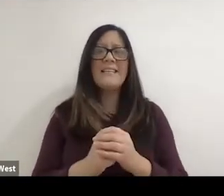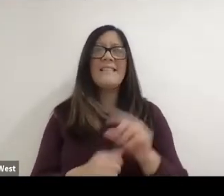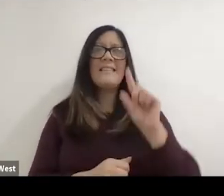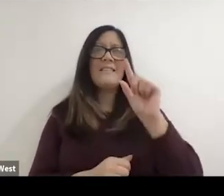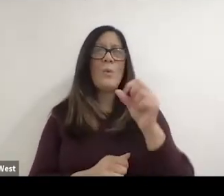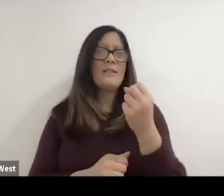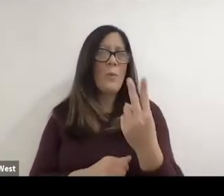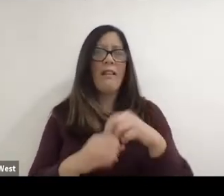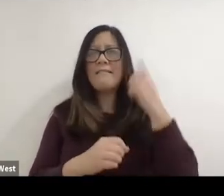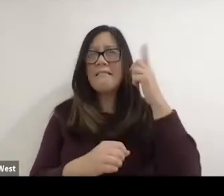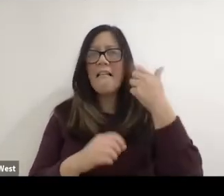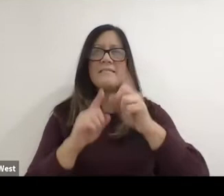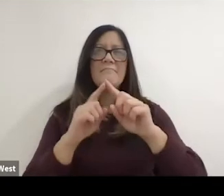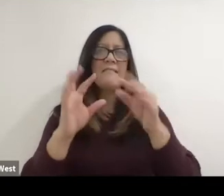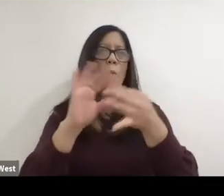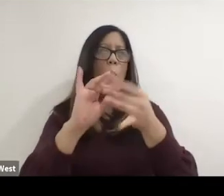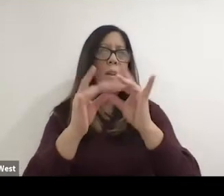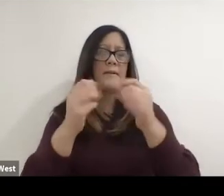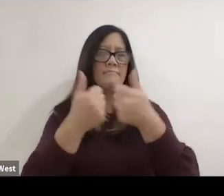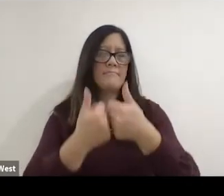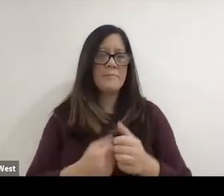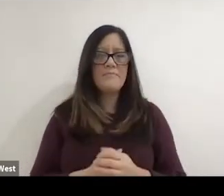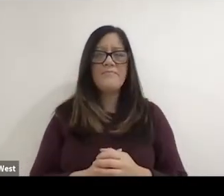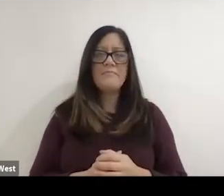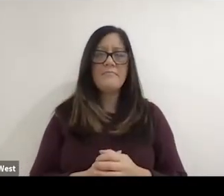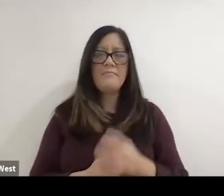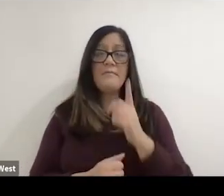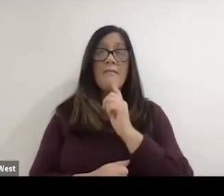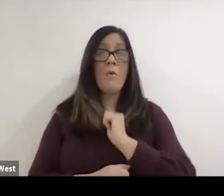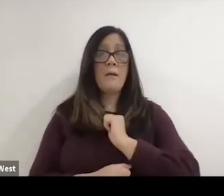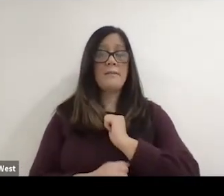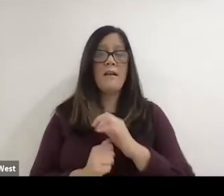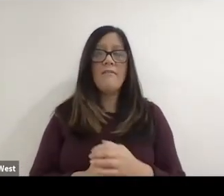in in 2012 in London as well. And you know I think for me the